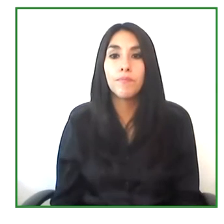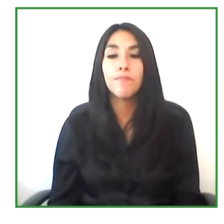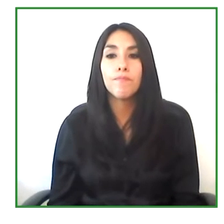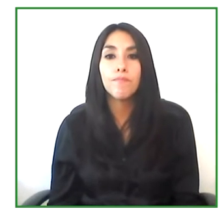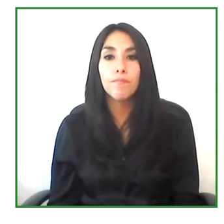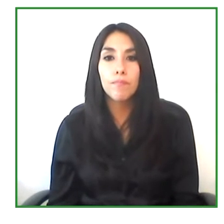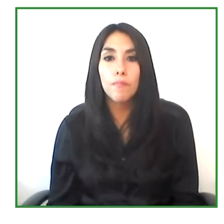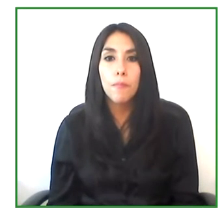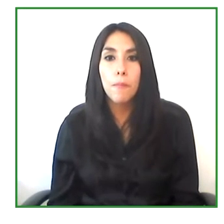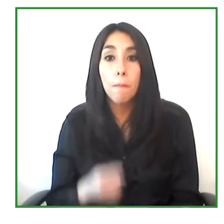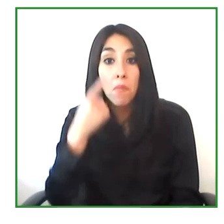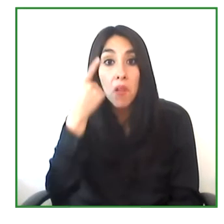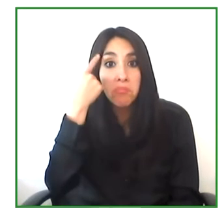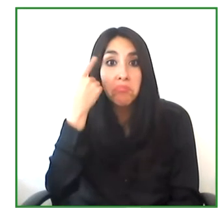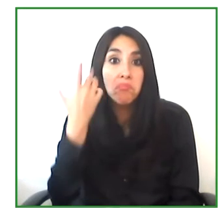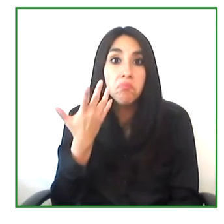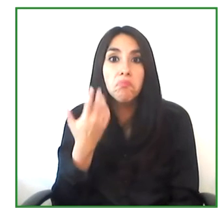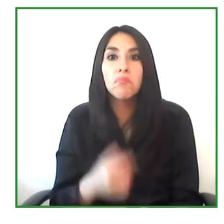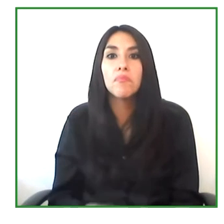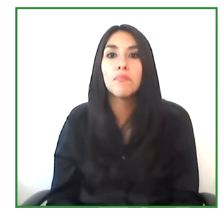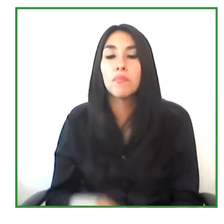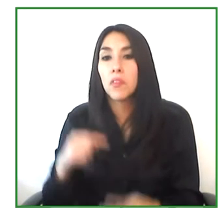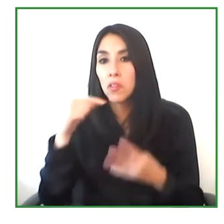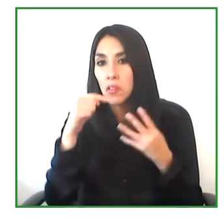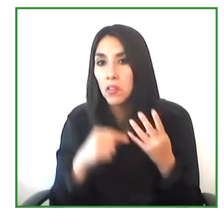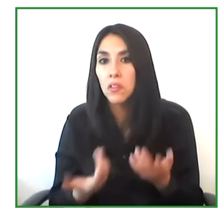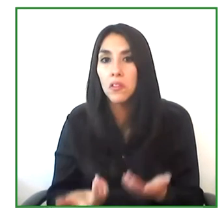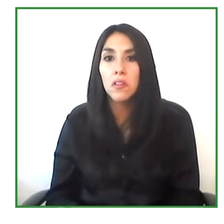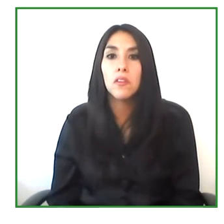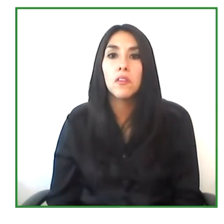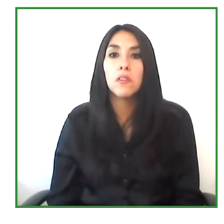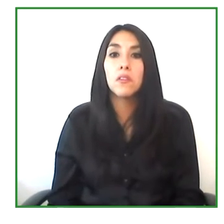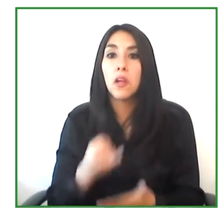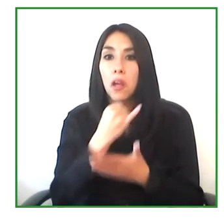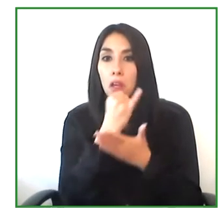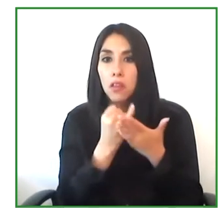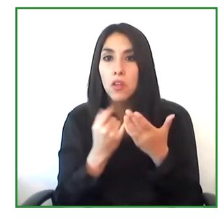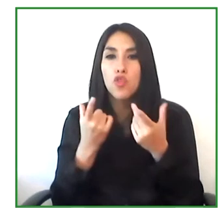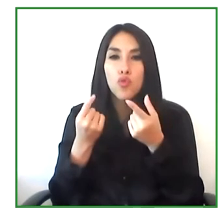in terms of the materials, how they design. They've had all these incredible ideas